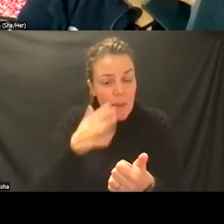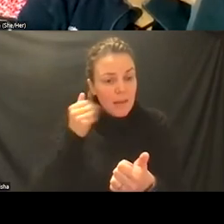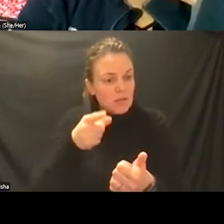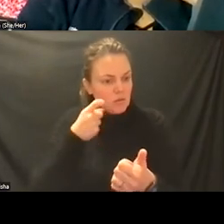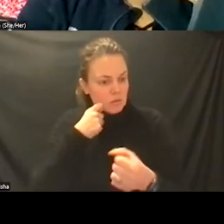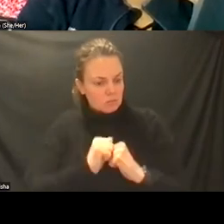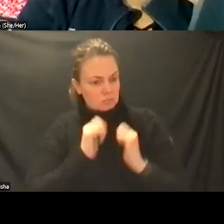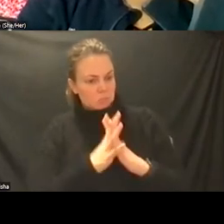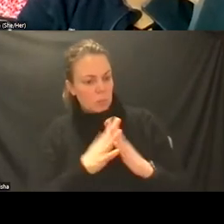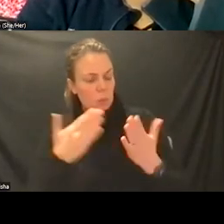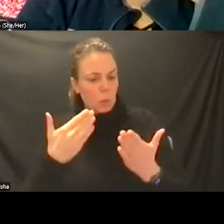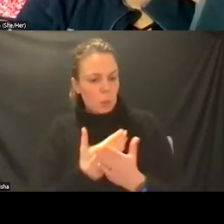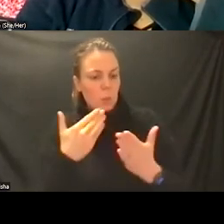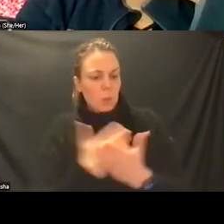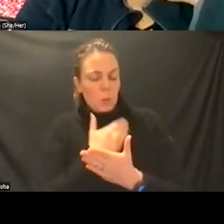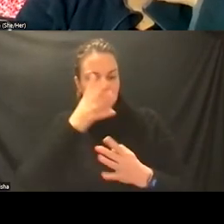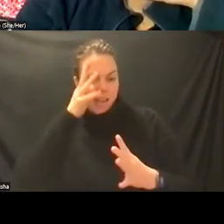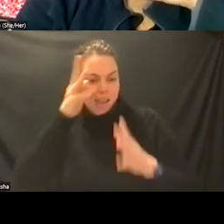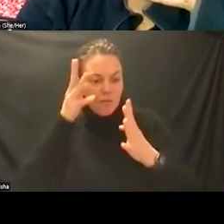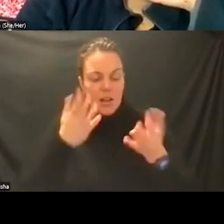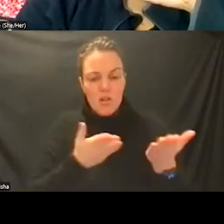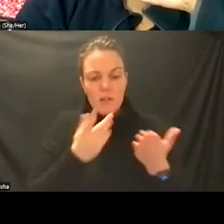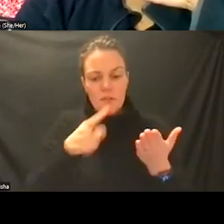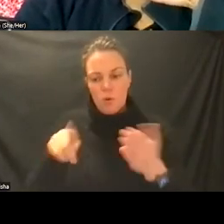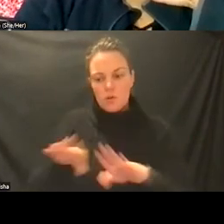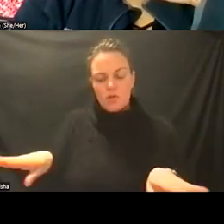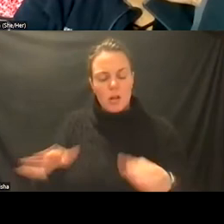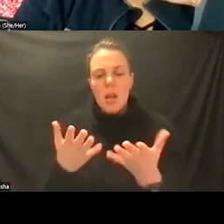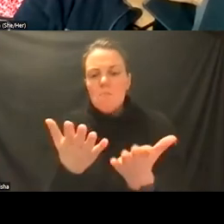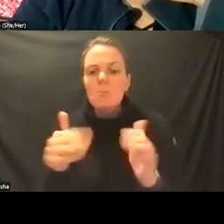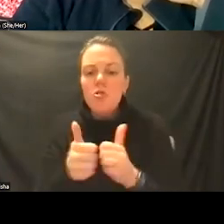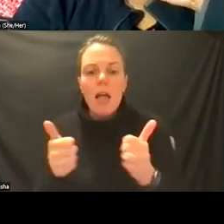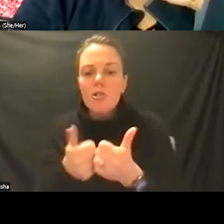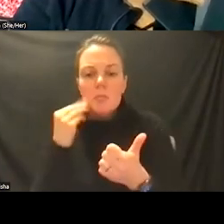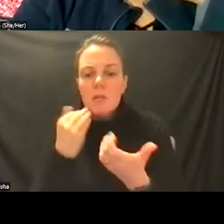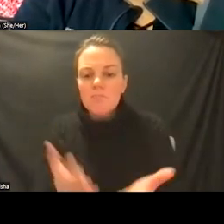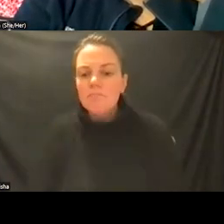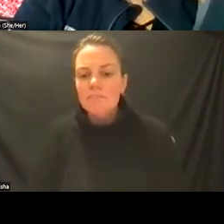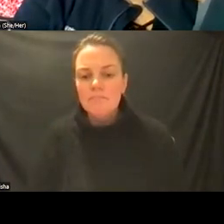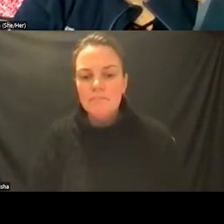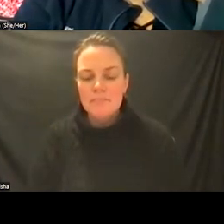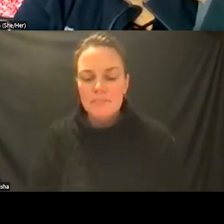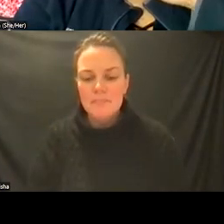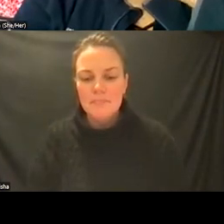kind of of innovative service well one thing that comes to mind is that all of the things that we're